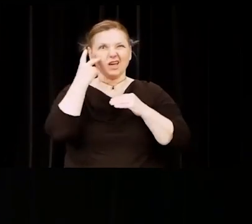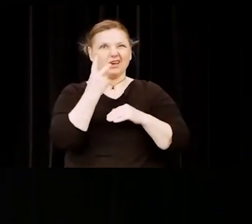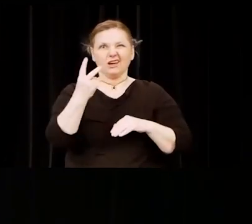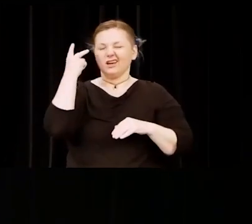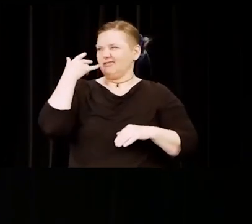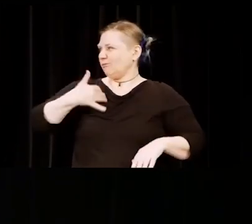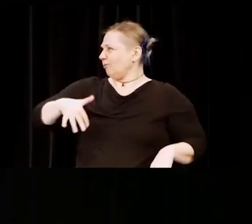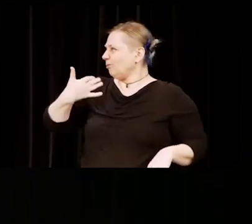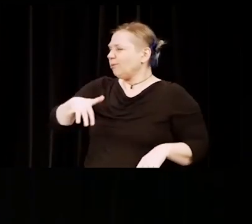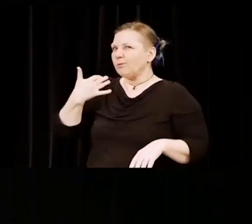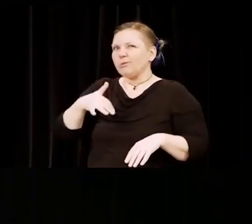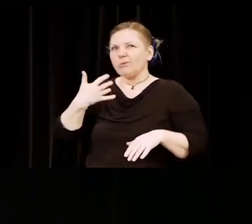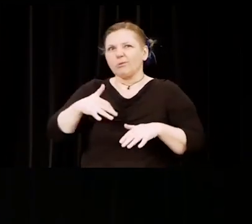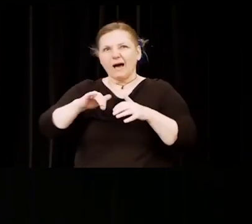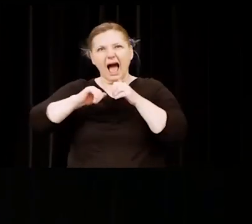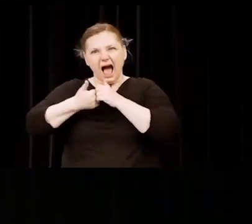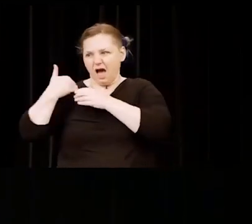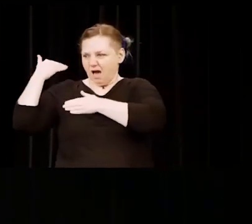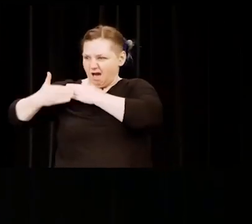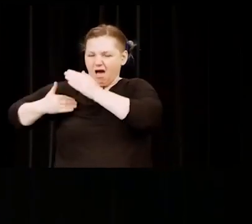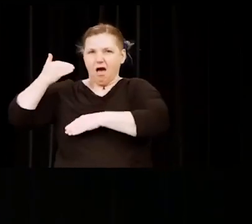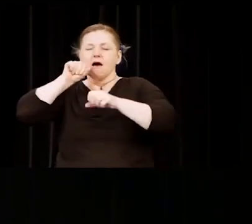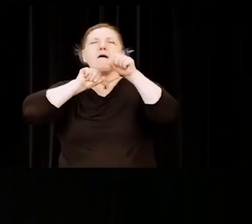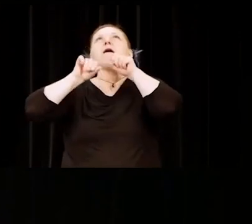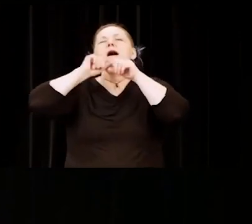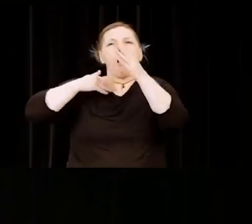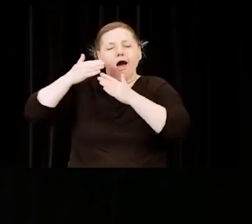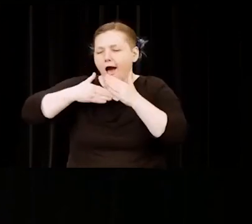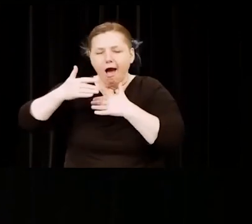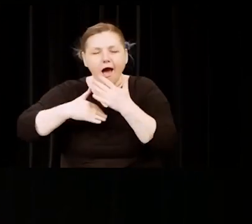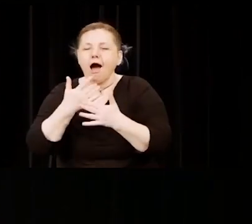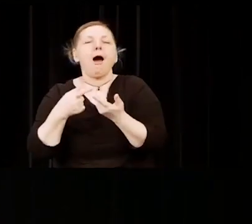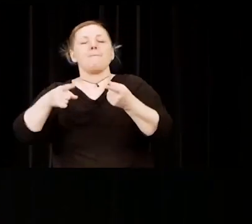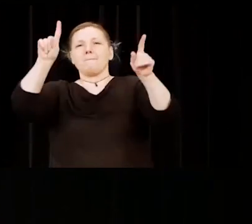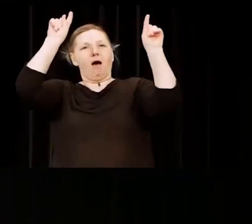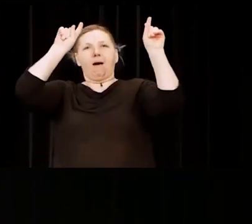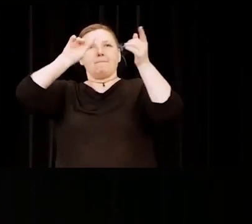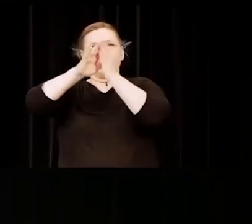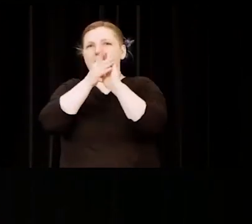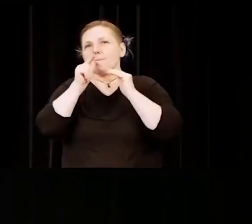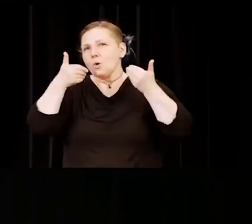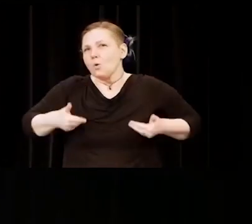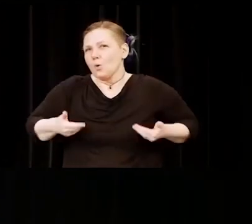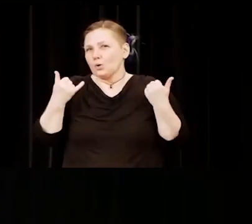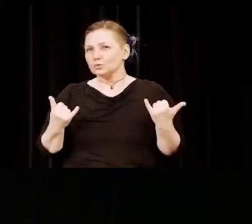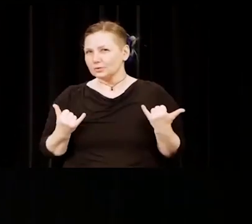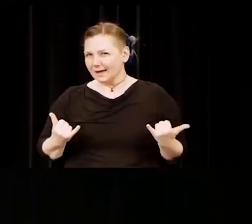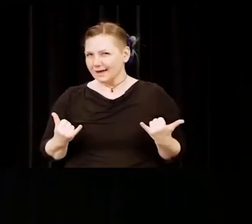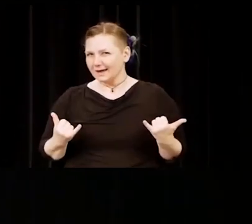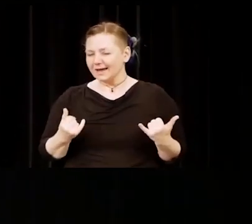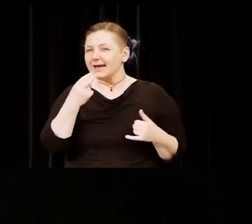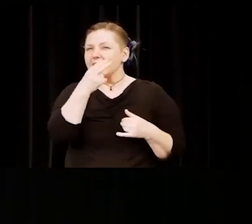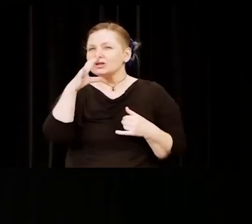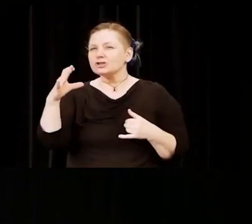and marvel at the ways in which it has made us who we are today. HCC was founded on the simple